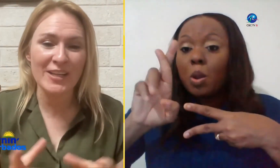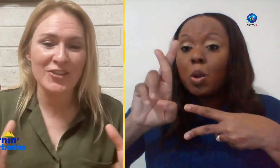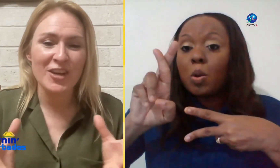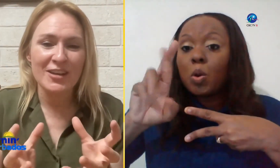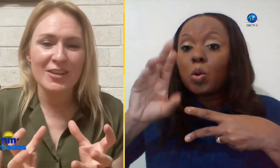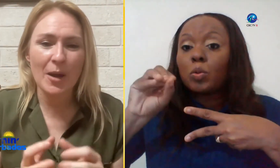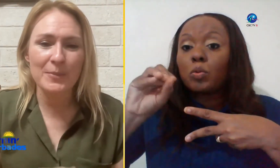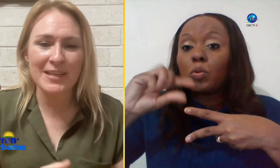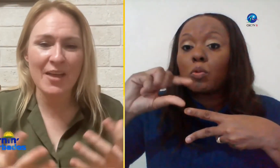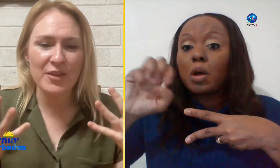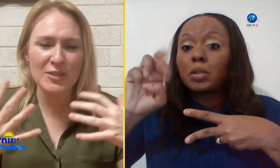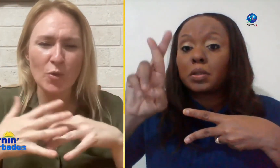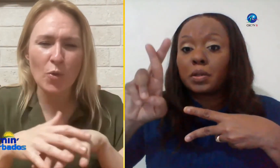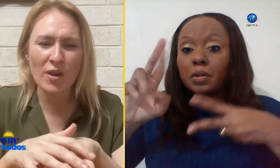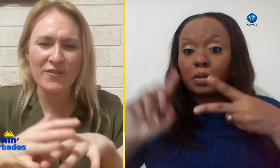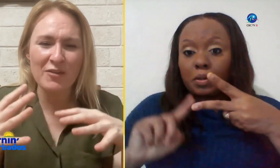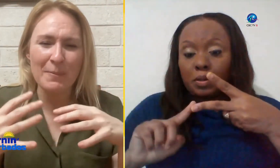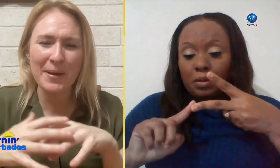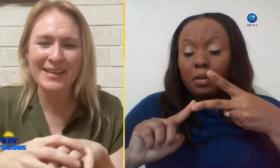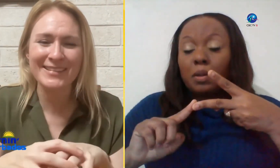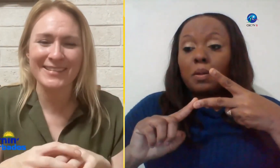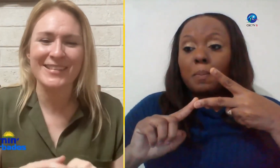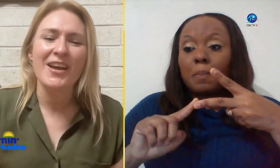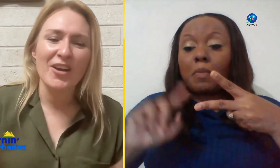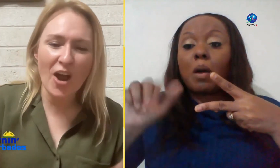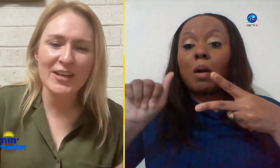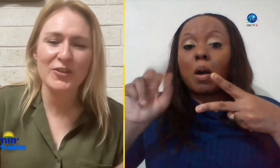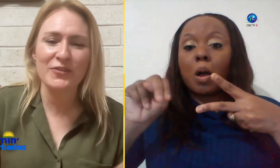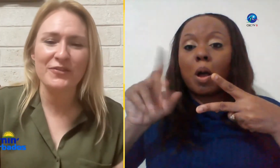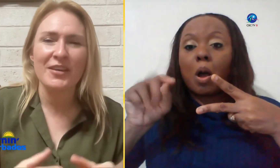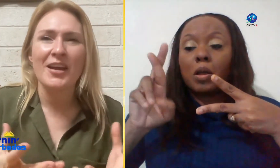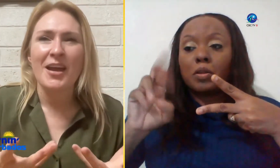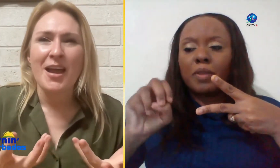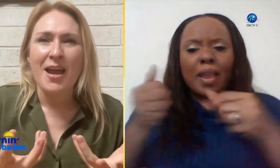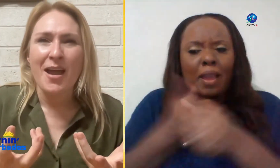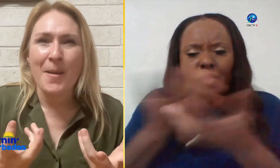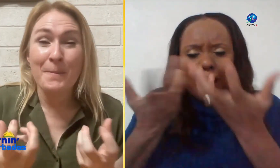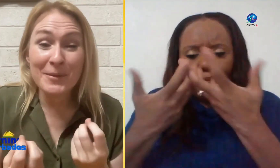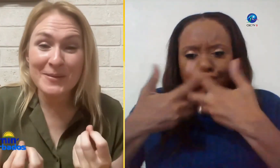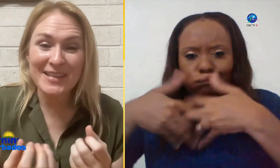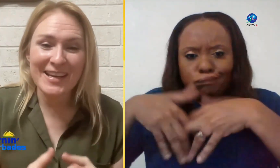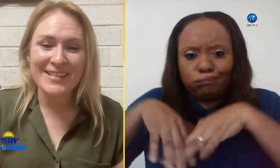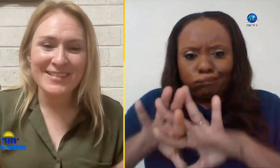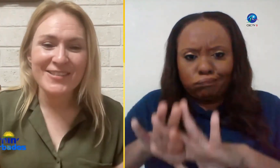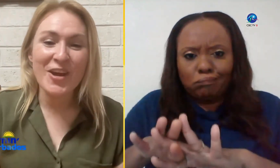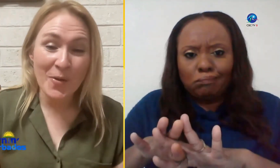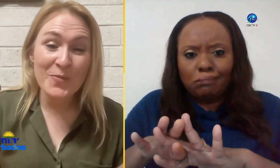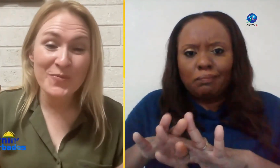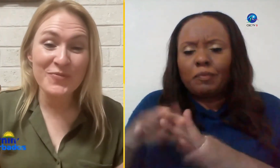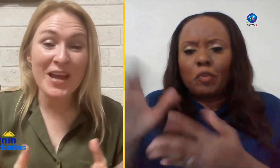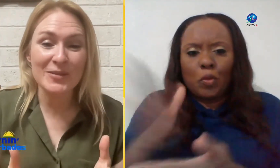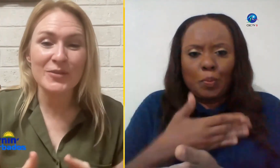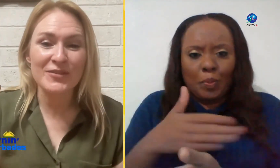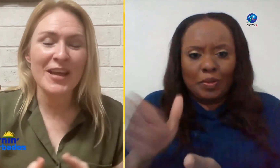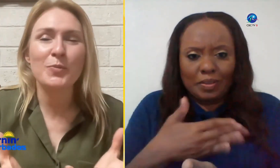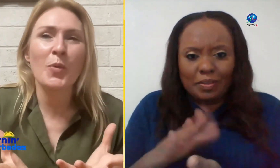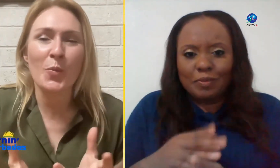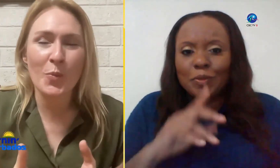their college to come together do all the very blending kind of moved it so that that